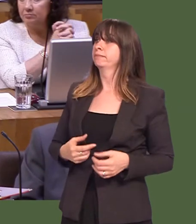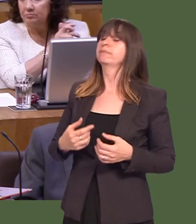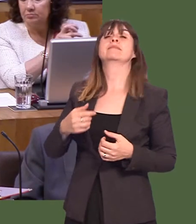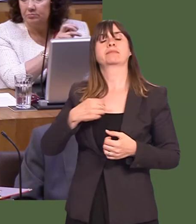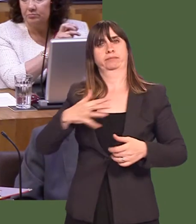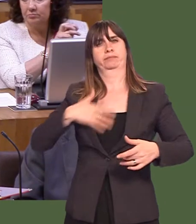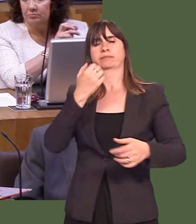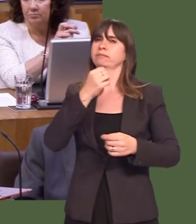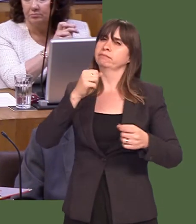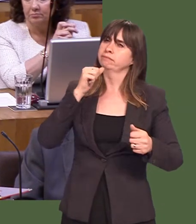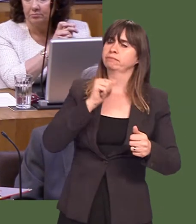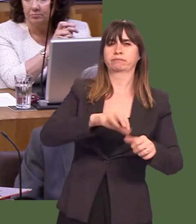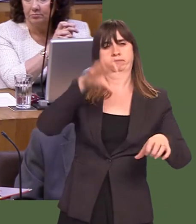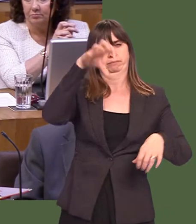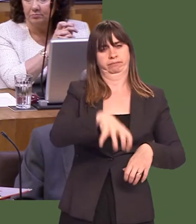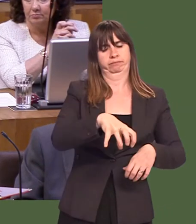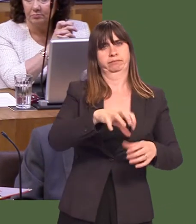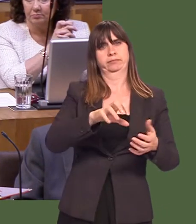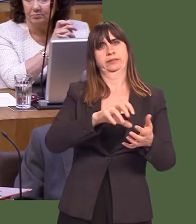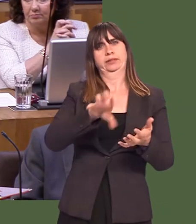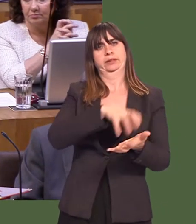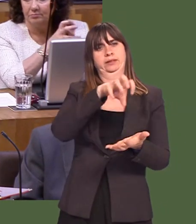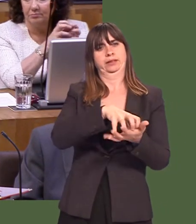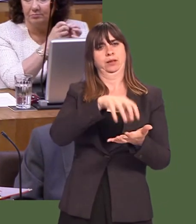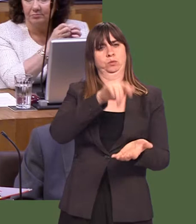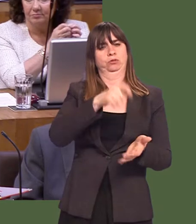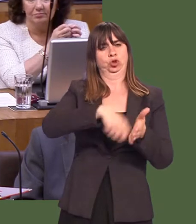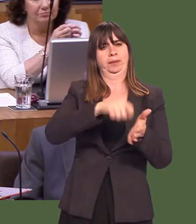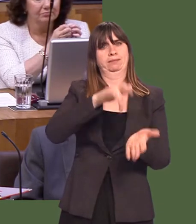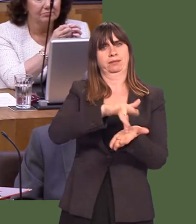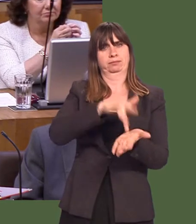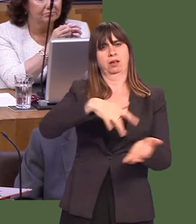and commercial centres as the most sustainable locations for new development.